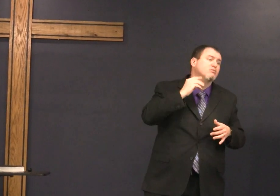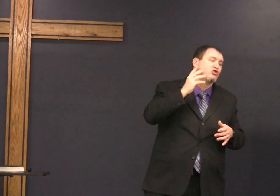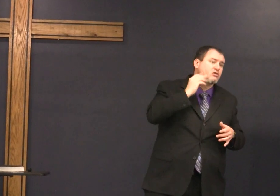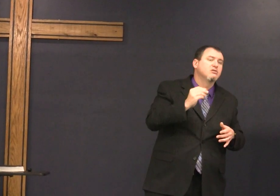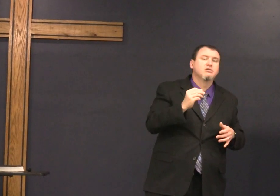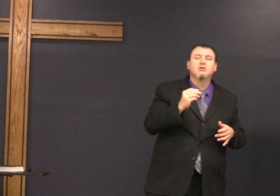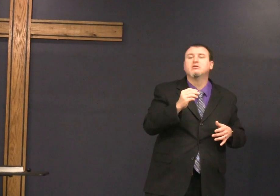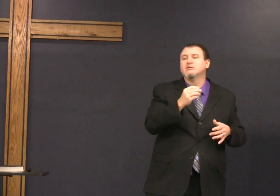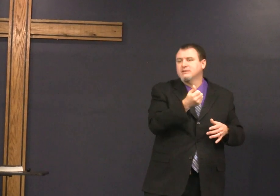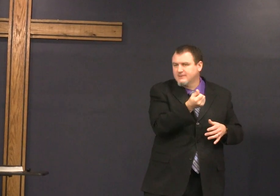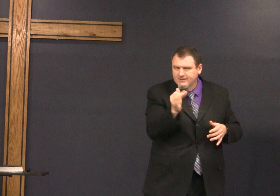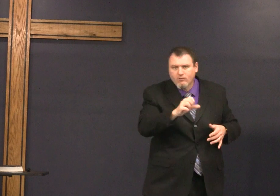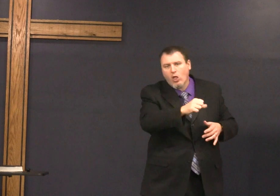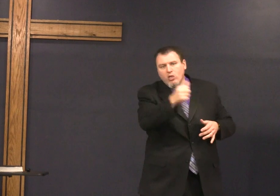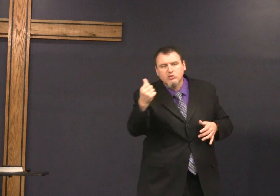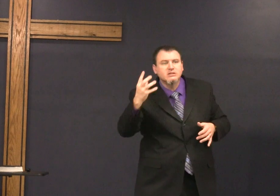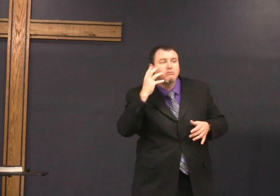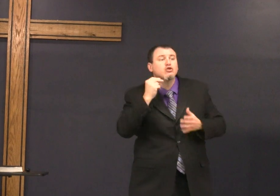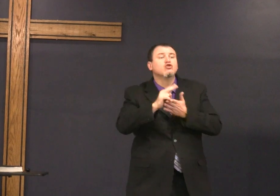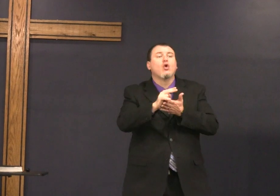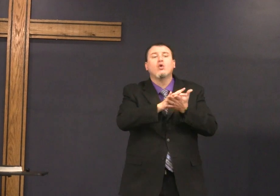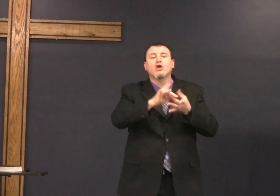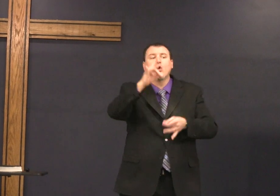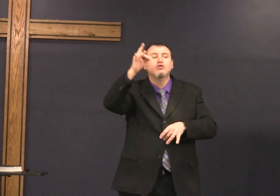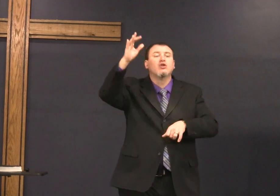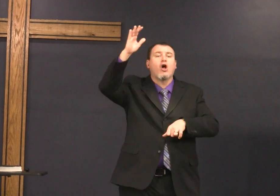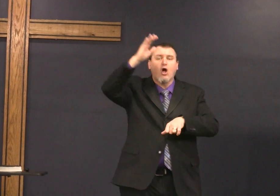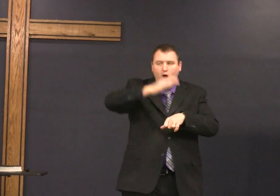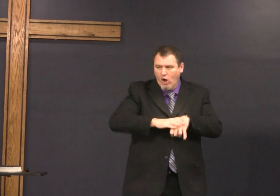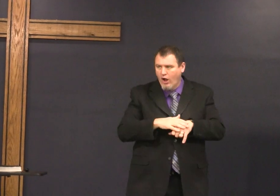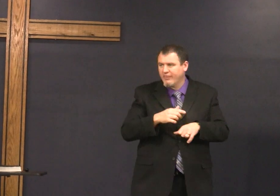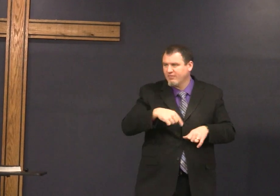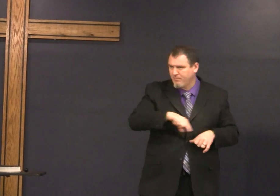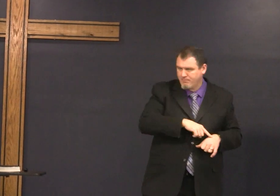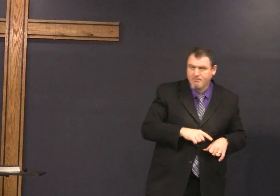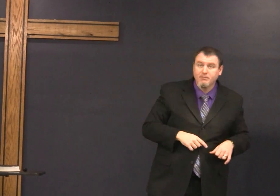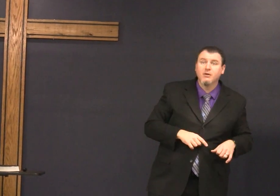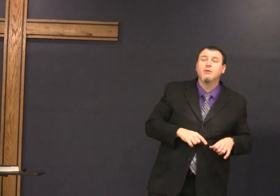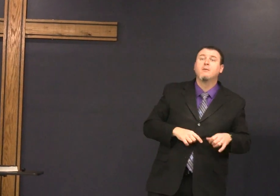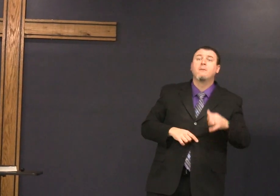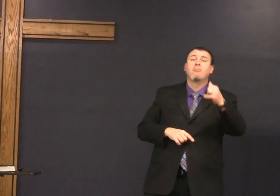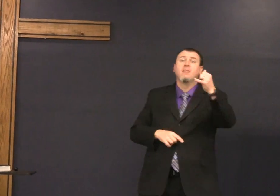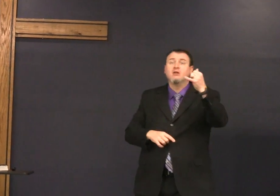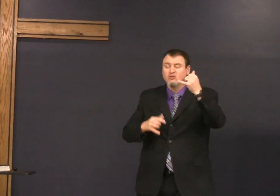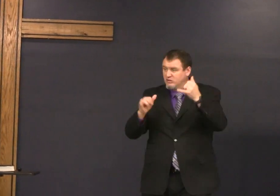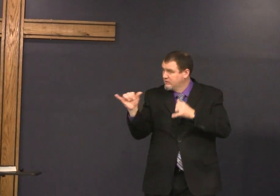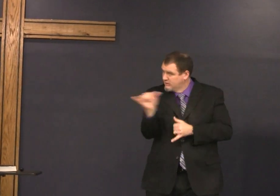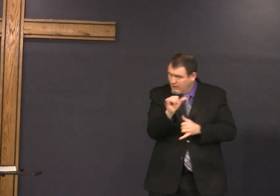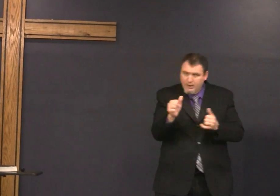Saul David they experienced a few others experience experienced the Holy Ghost on them